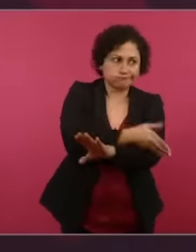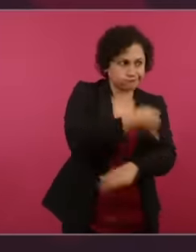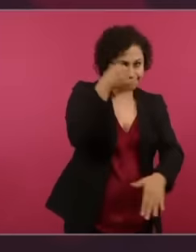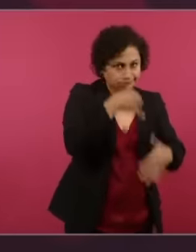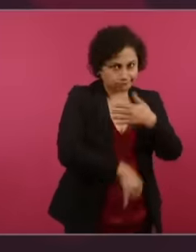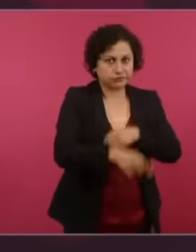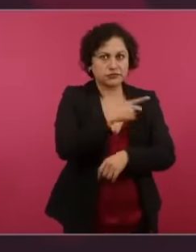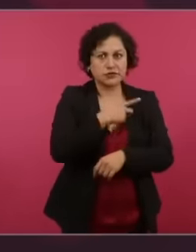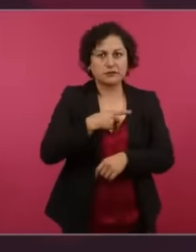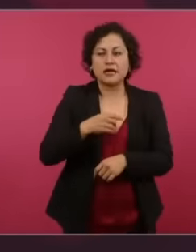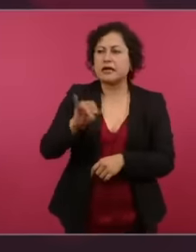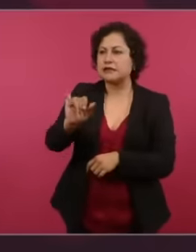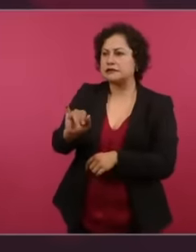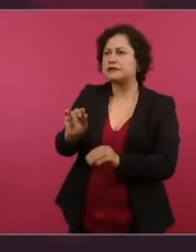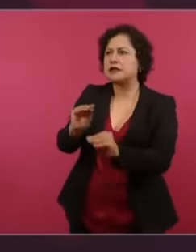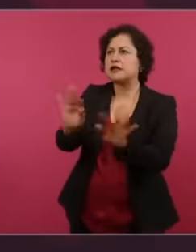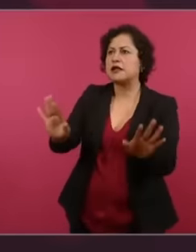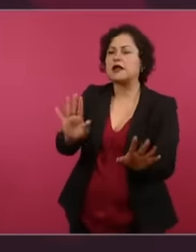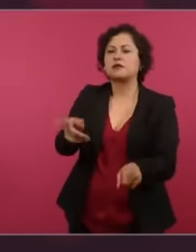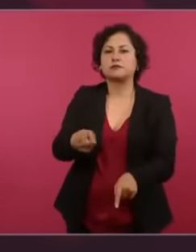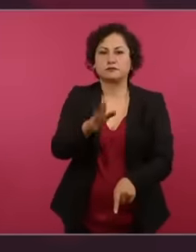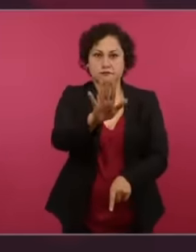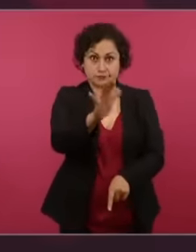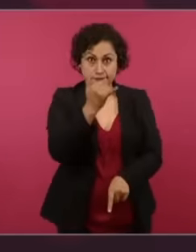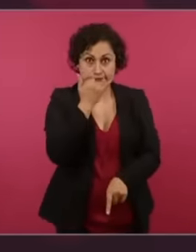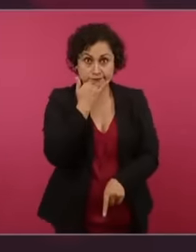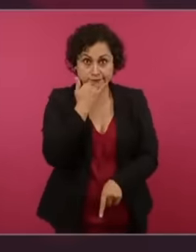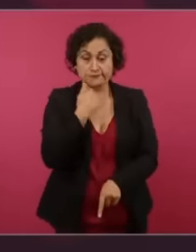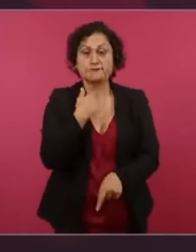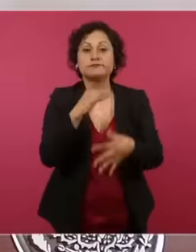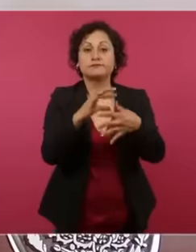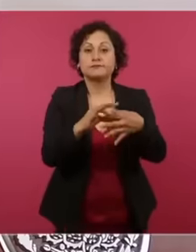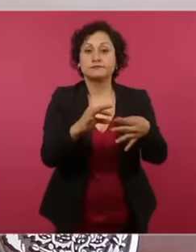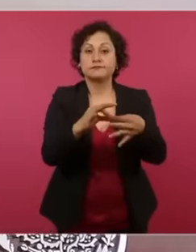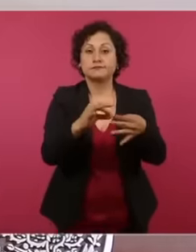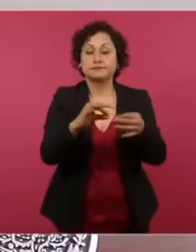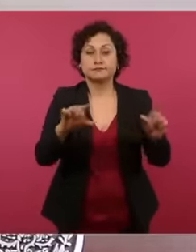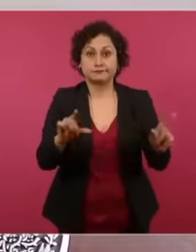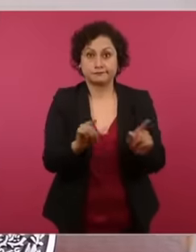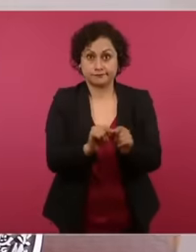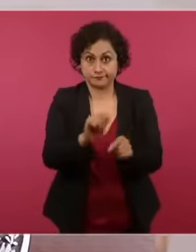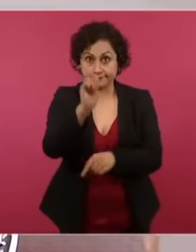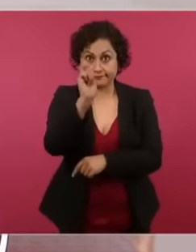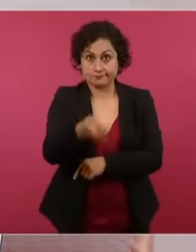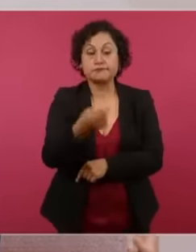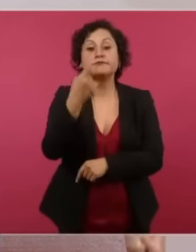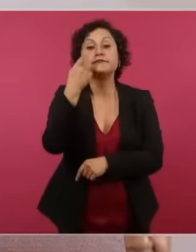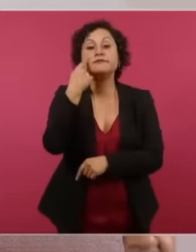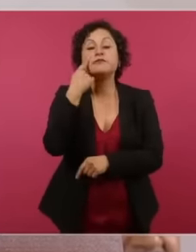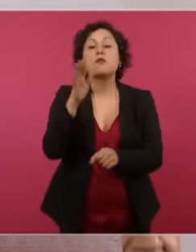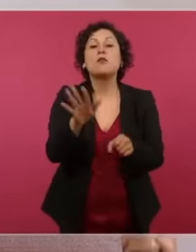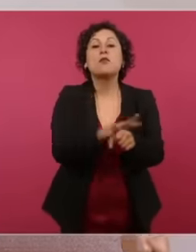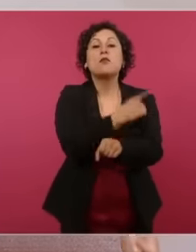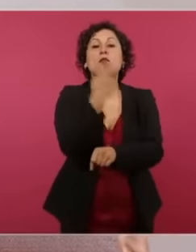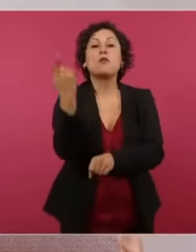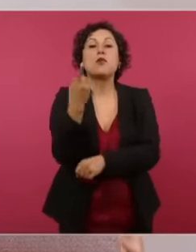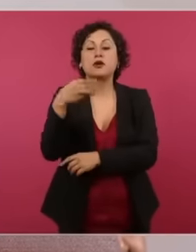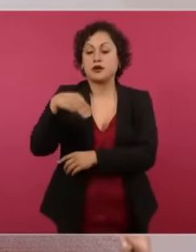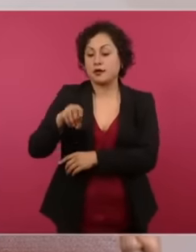the United States, but let me just finish on this why there is a double standard,